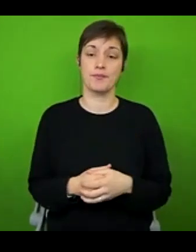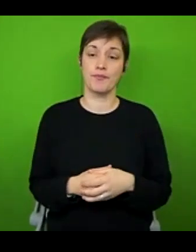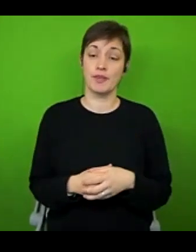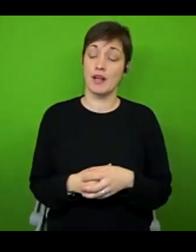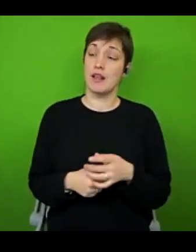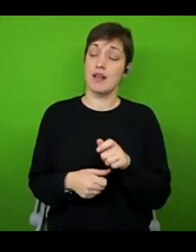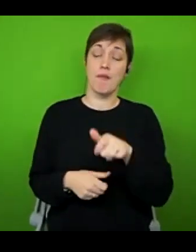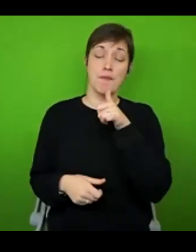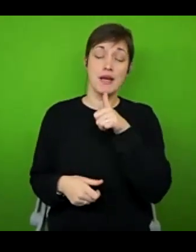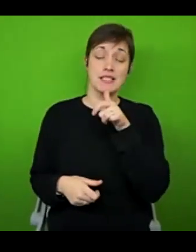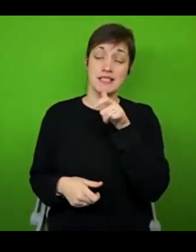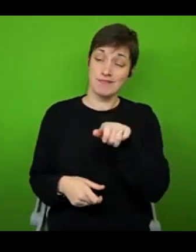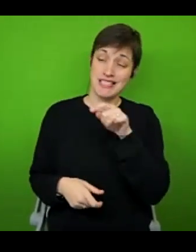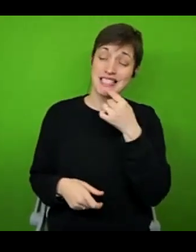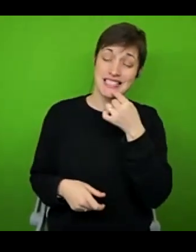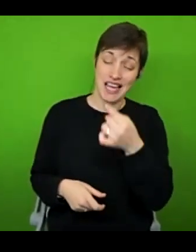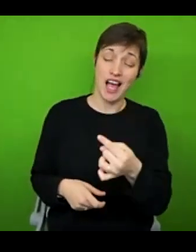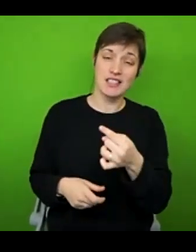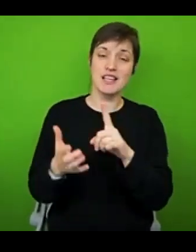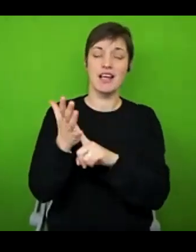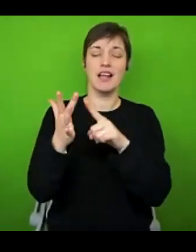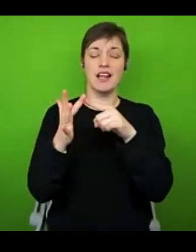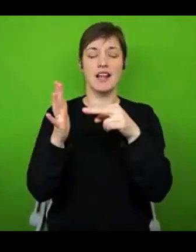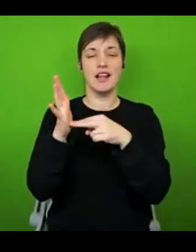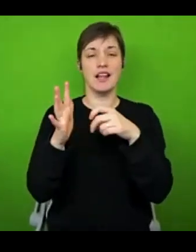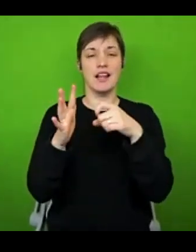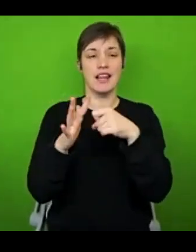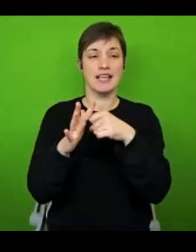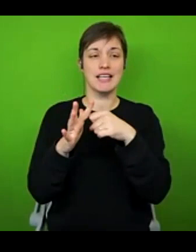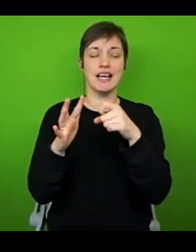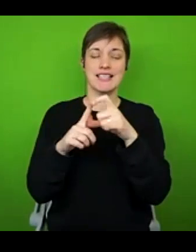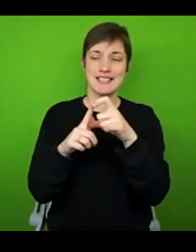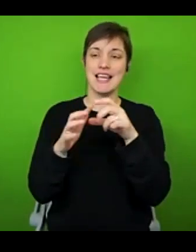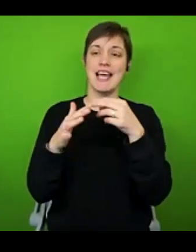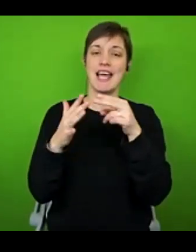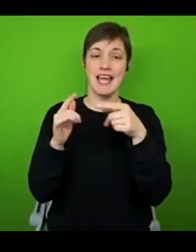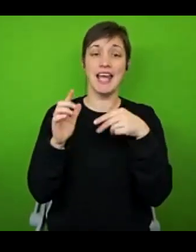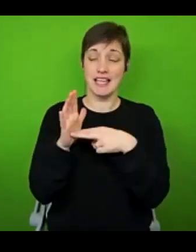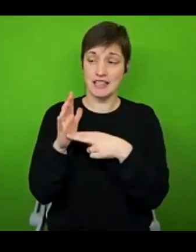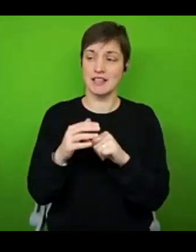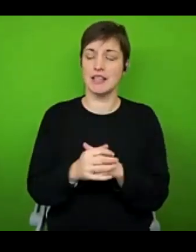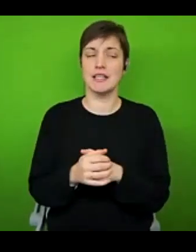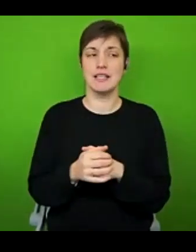find similar people. That's really interesting. I still, my work is mostly in social media. But I will admit, I do